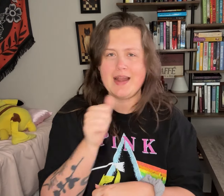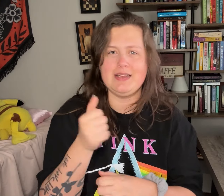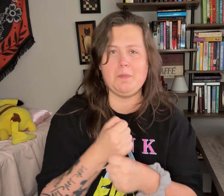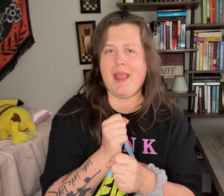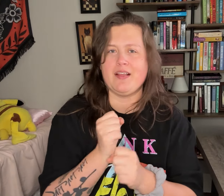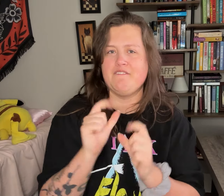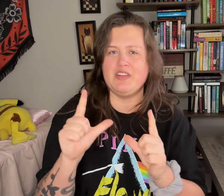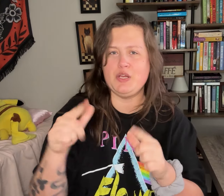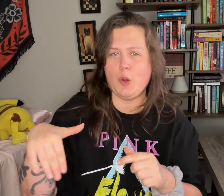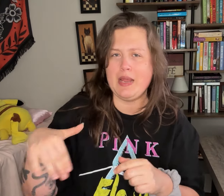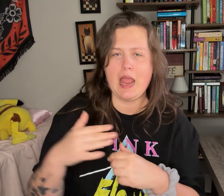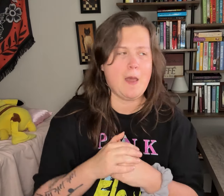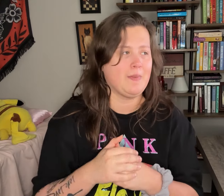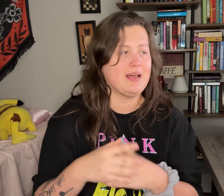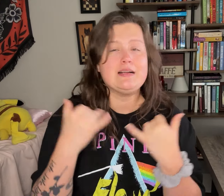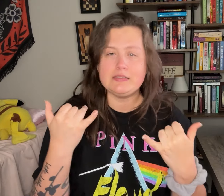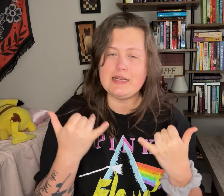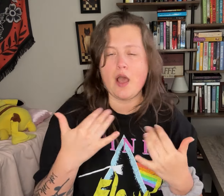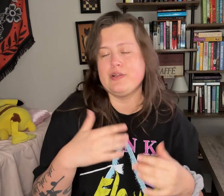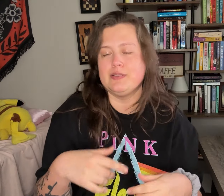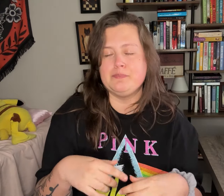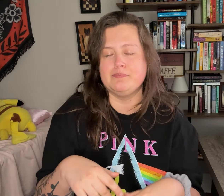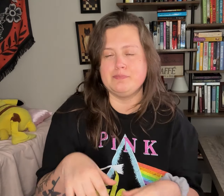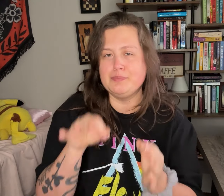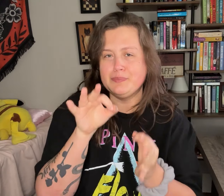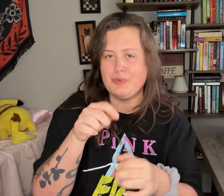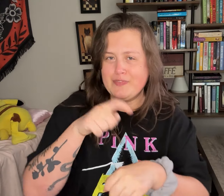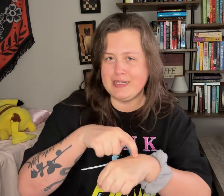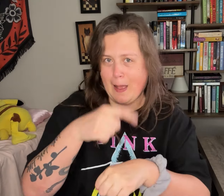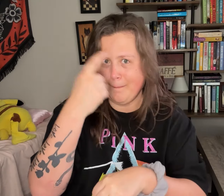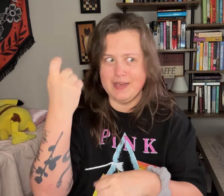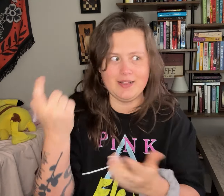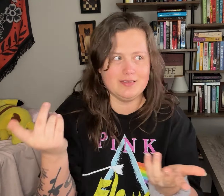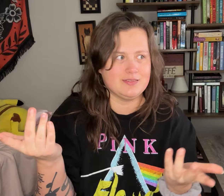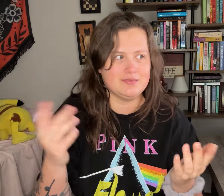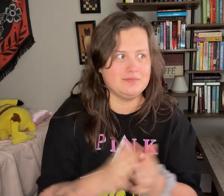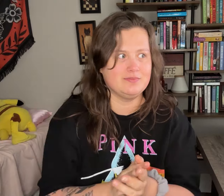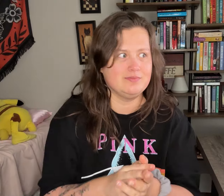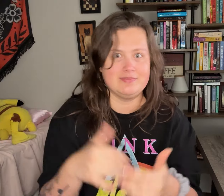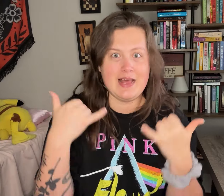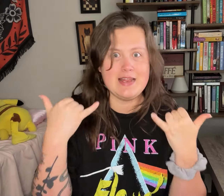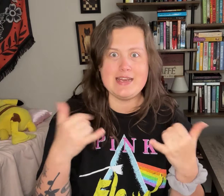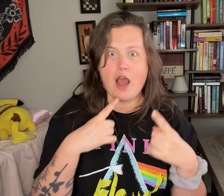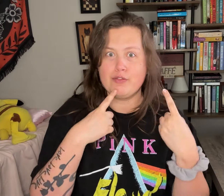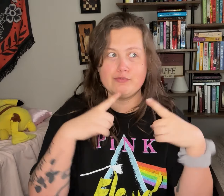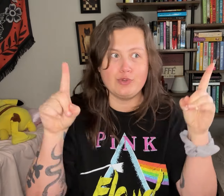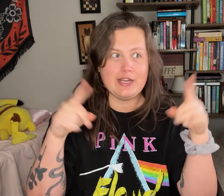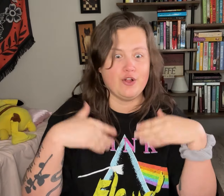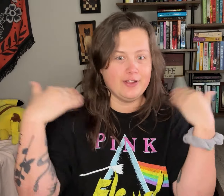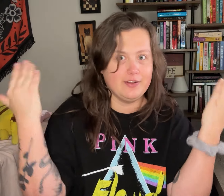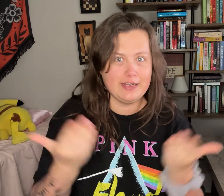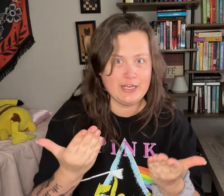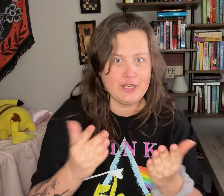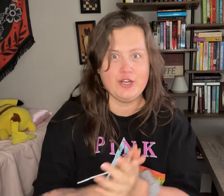I didn't make a video then, but it's the perfect time to now. Seeing as they're officially here.